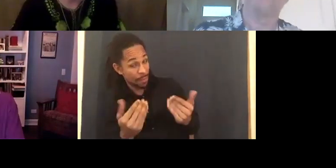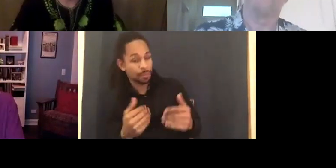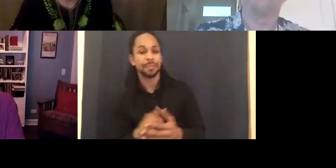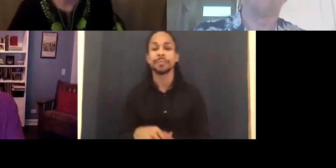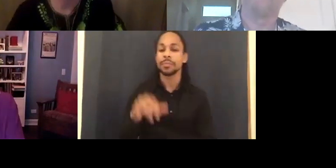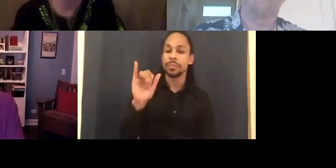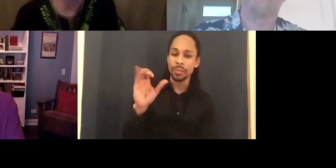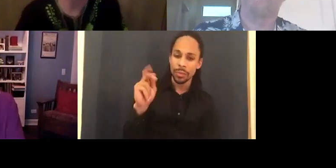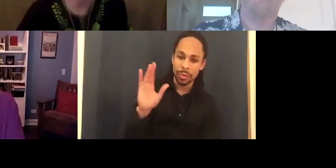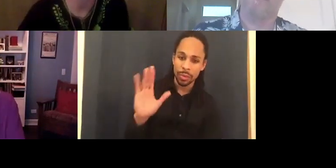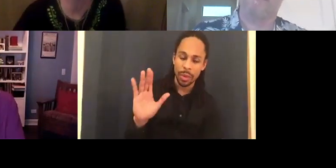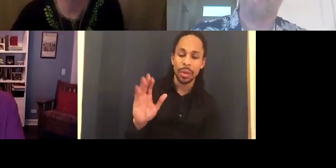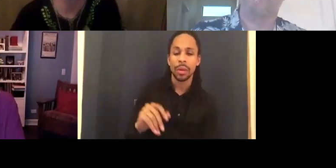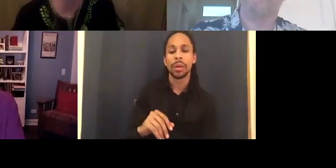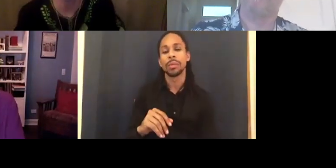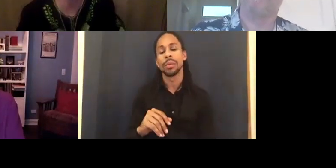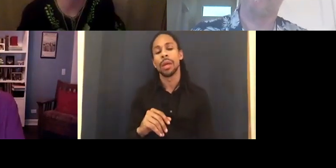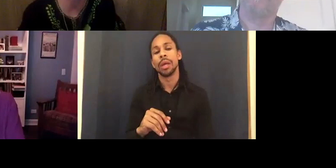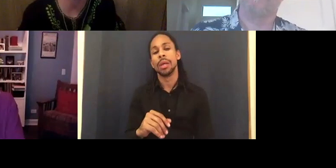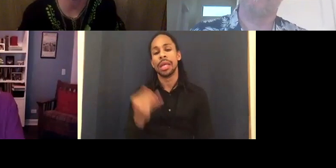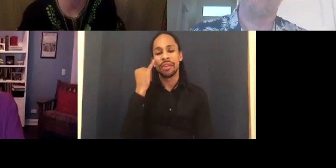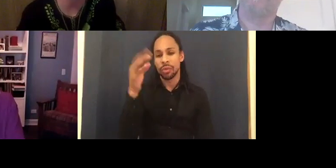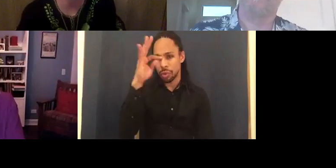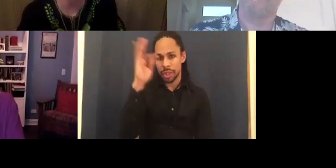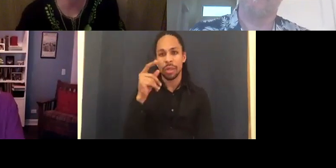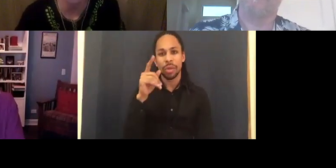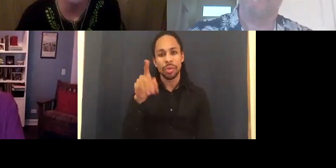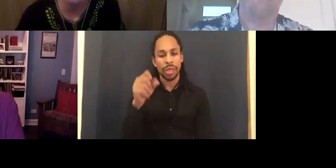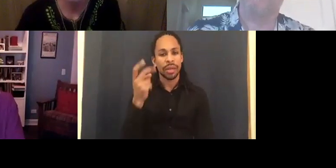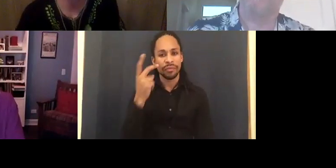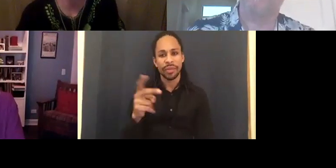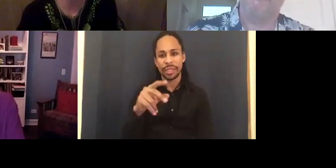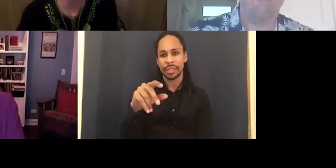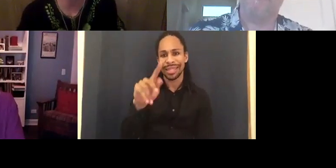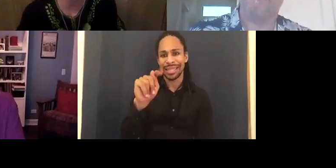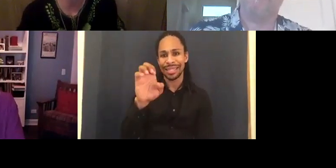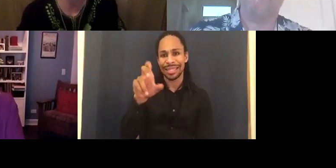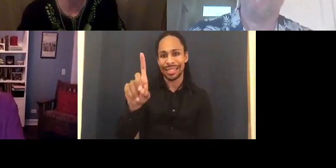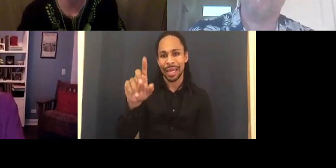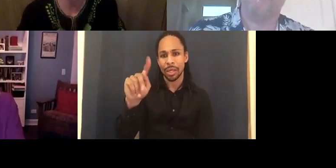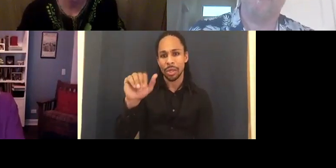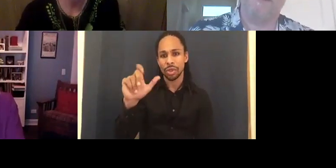understand about inspiration porn go to the TED Talk by stem a young, stella young.